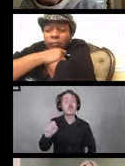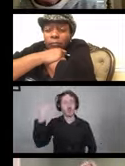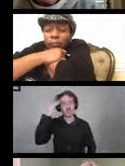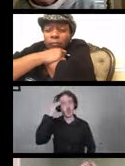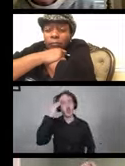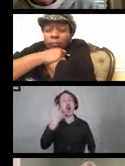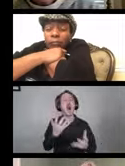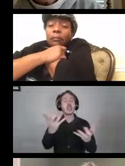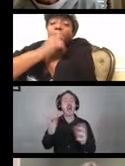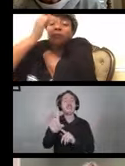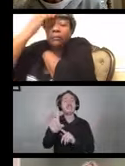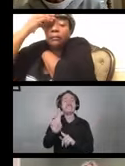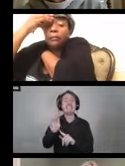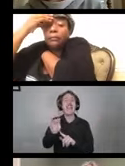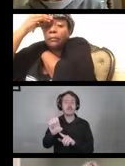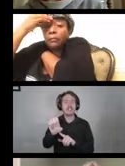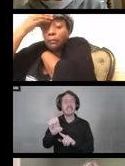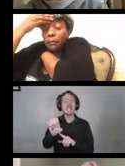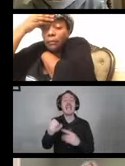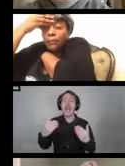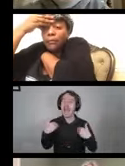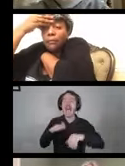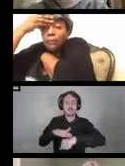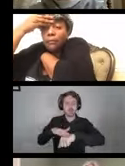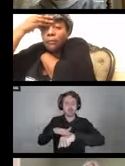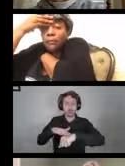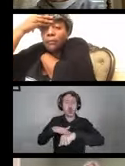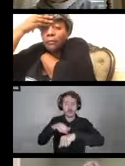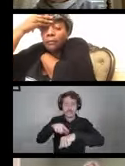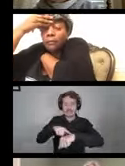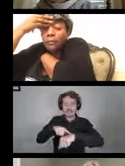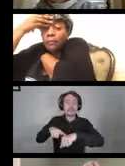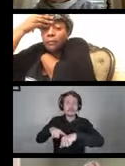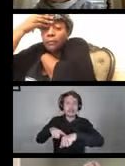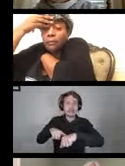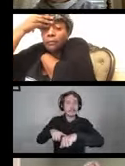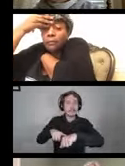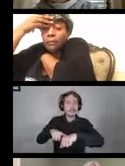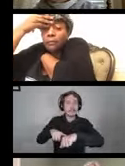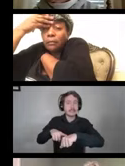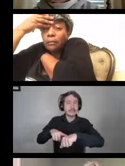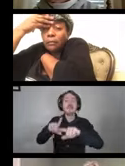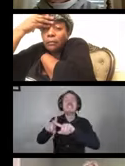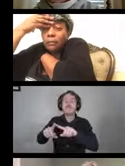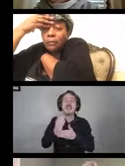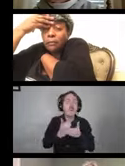has a lot of solid surfaces that are different parts of our DME.